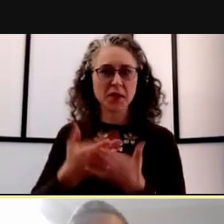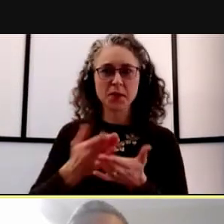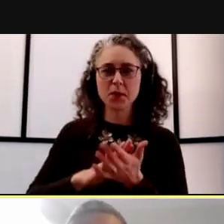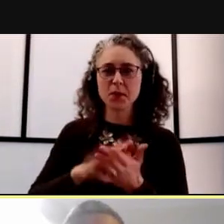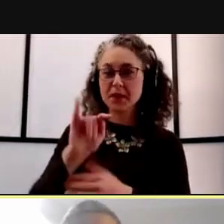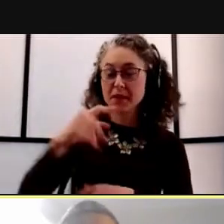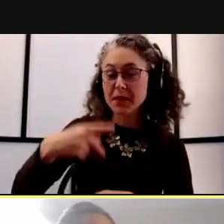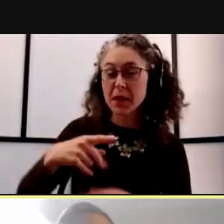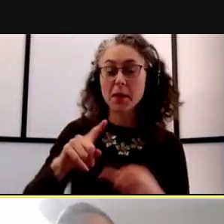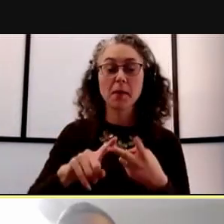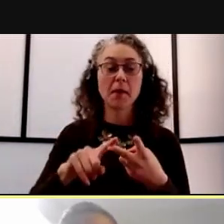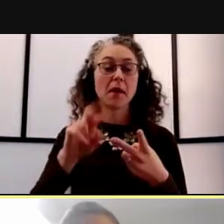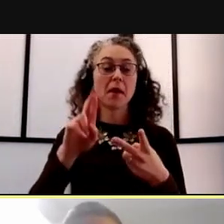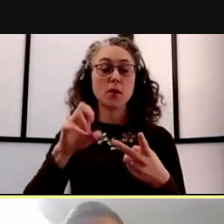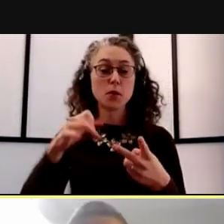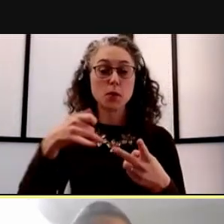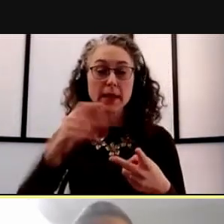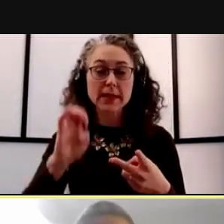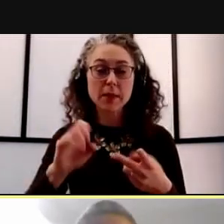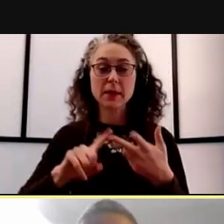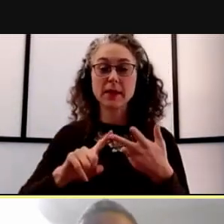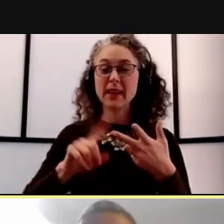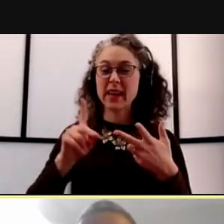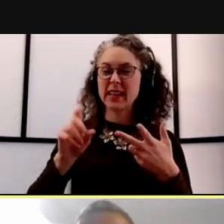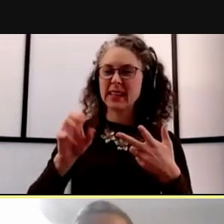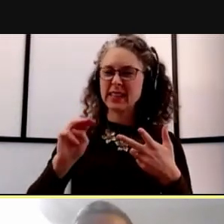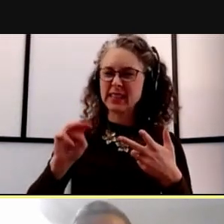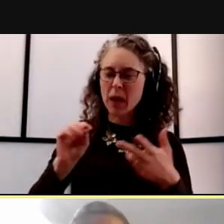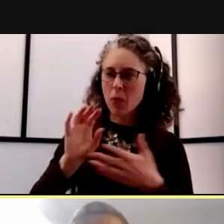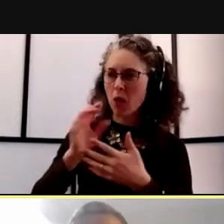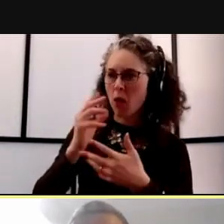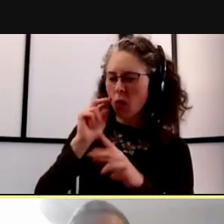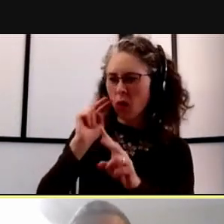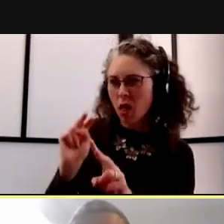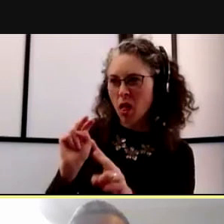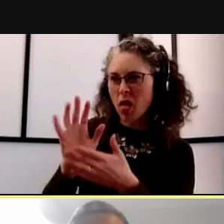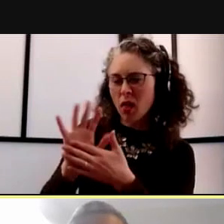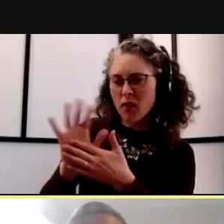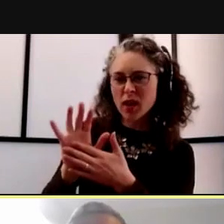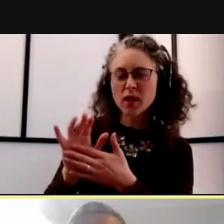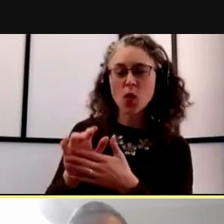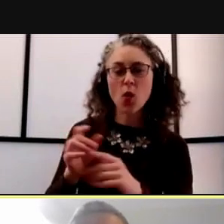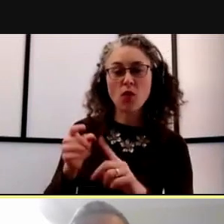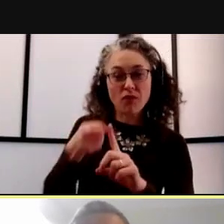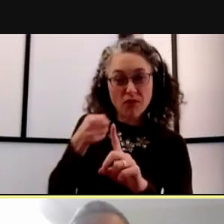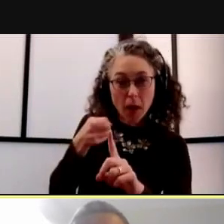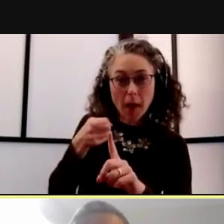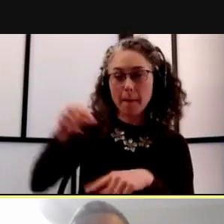and beginner-level cooking demos using ingredients sourced directly from the Maize and Blue Cupboard.